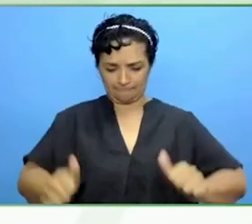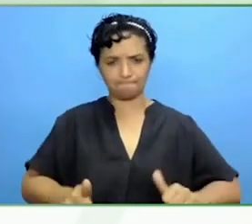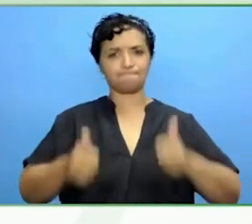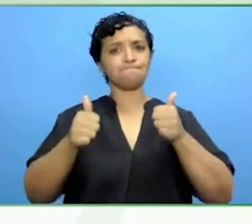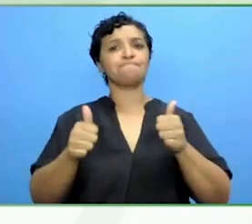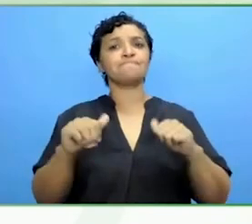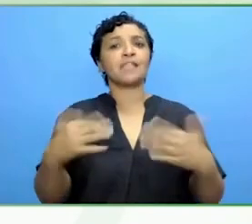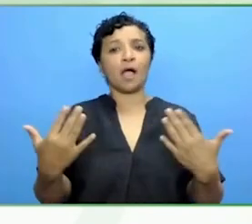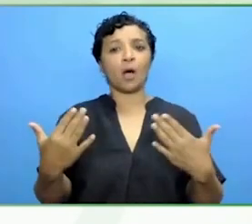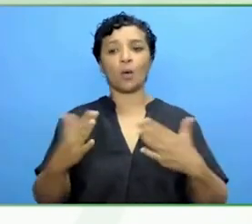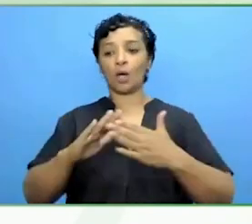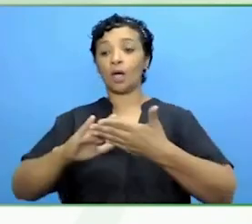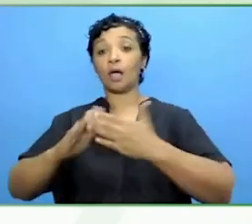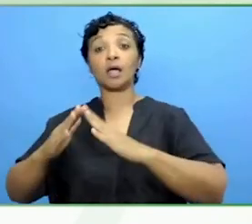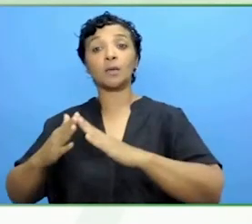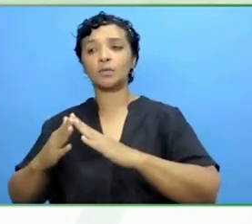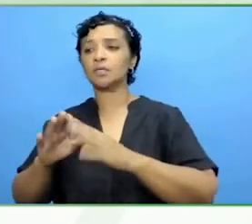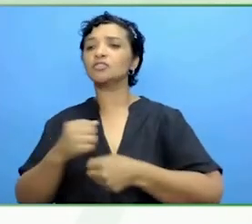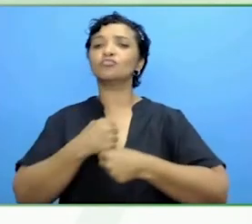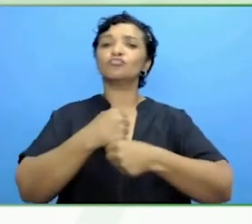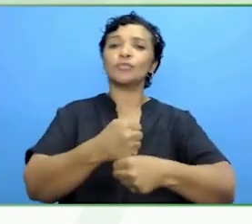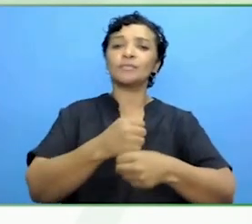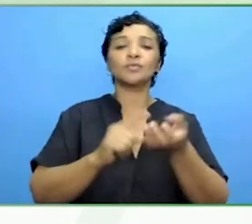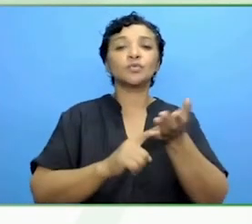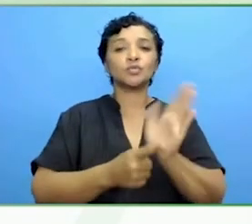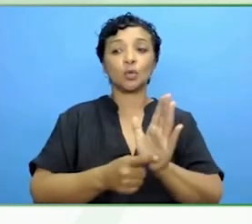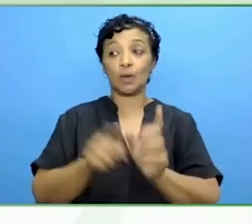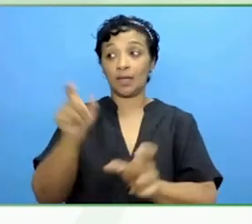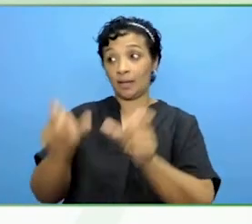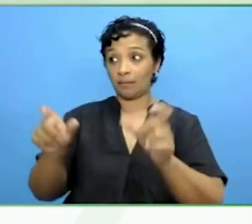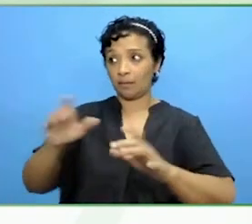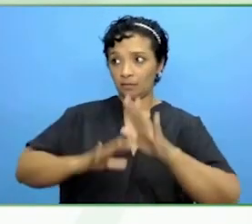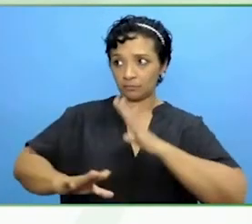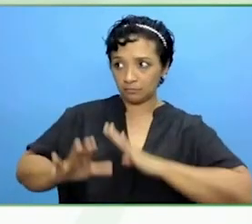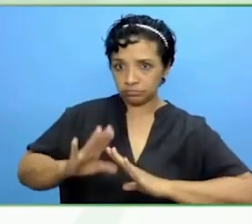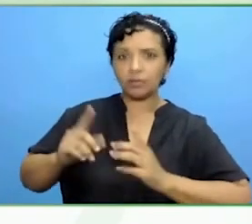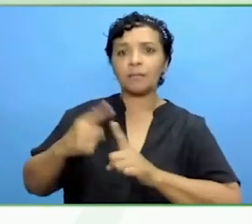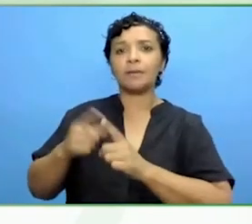patients, people that we serve and better understand the environment